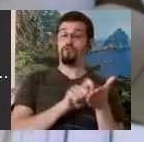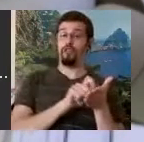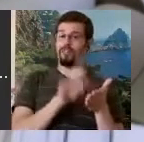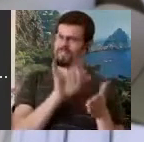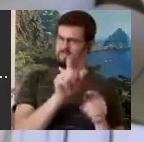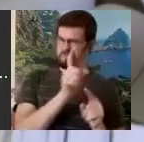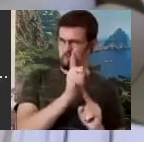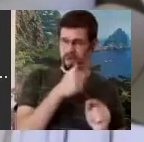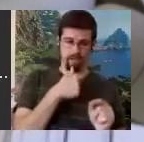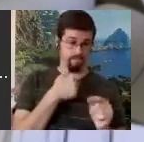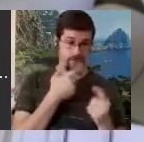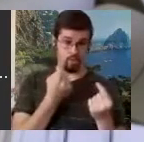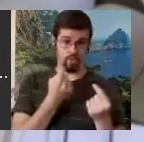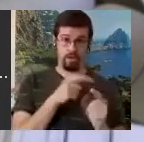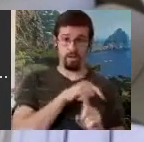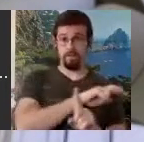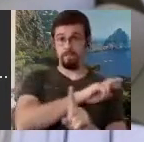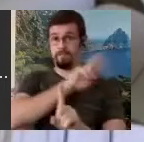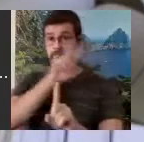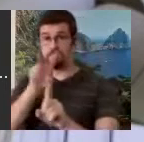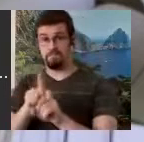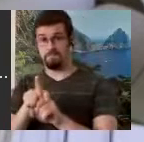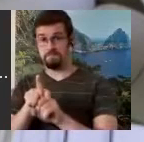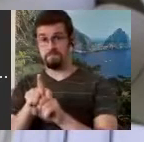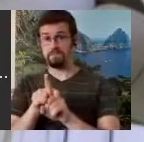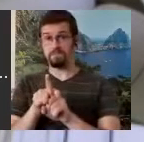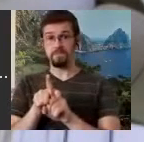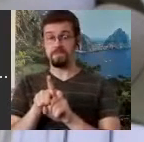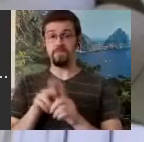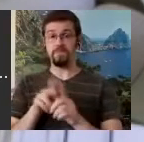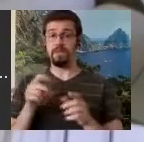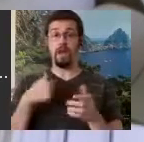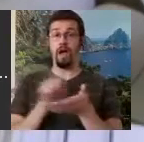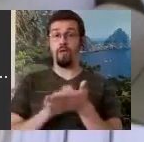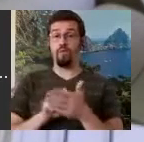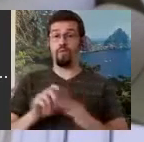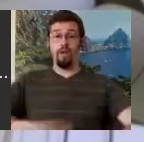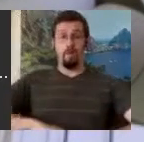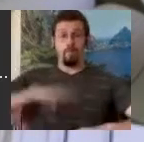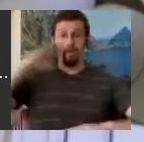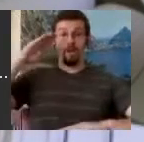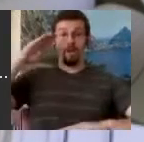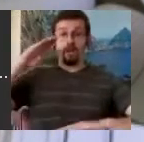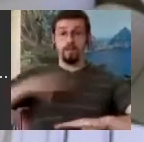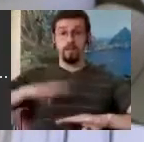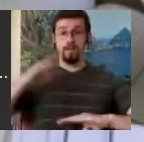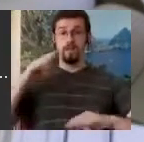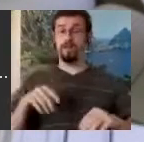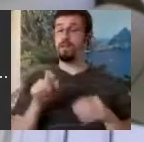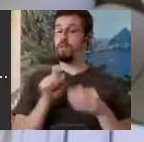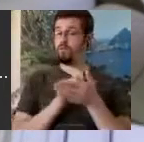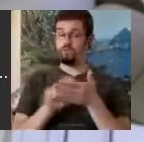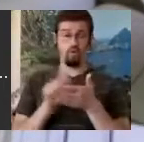which is what we had at the moment, and I just wrote the upper body and we wrote it from left to right and instead of being on a 5-lined staff like DanceWriting,